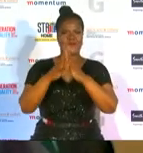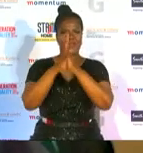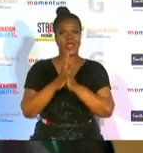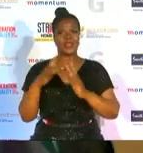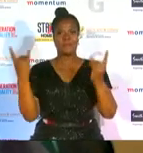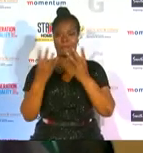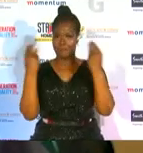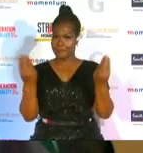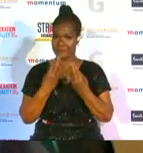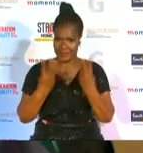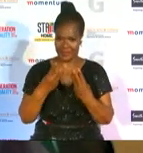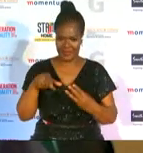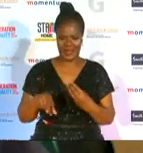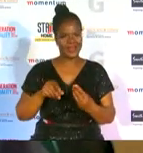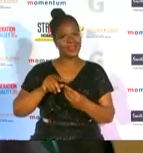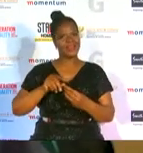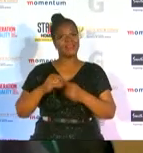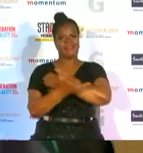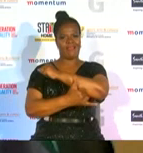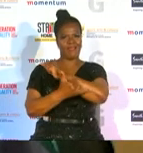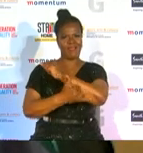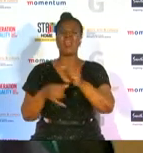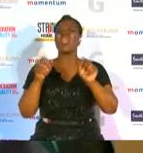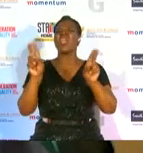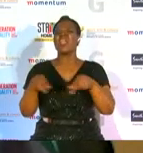the use of the flag and national anthems and international in